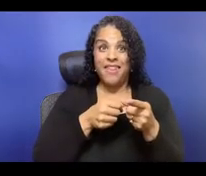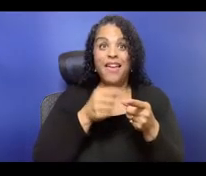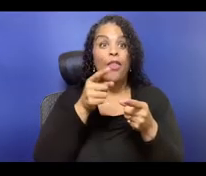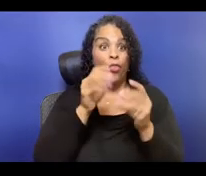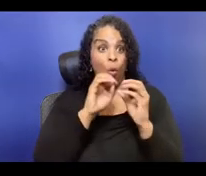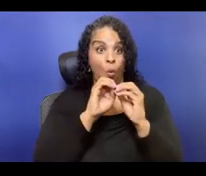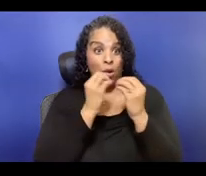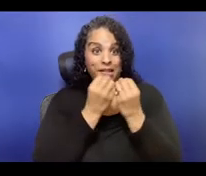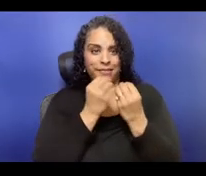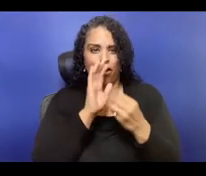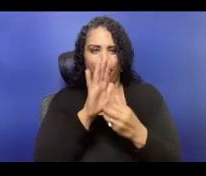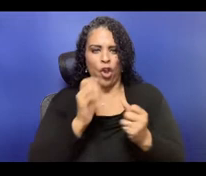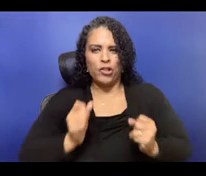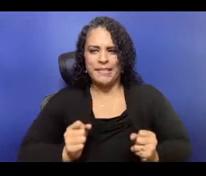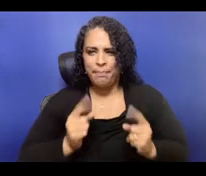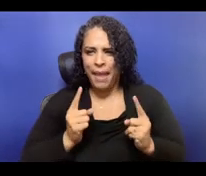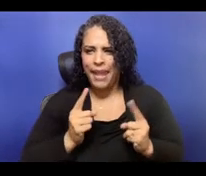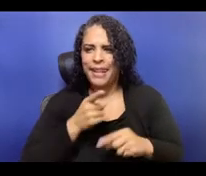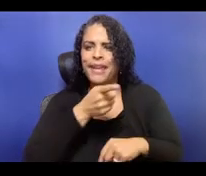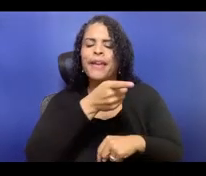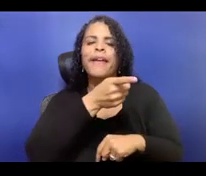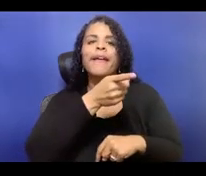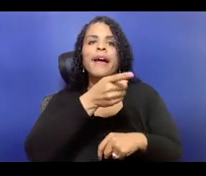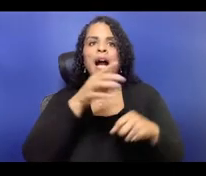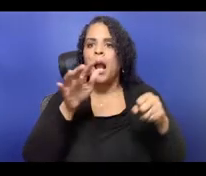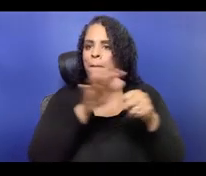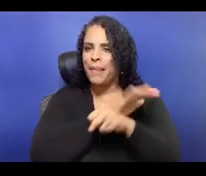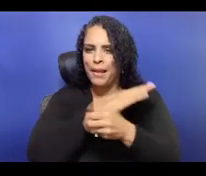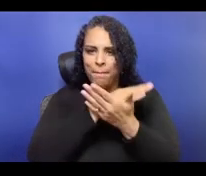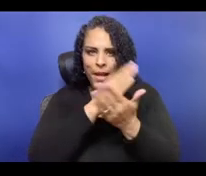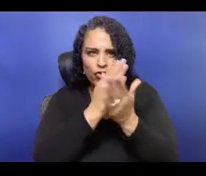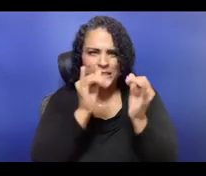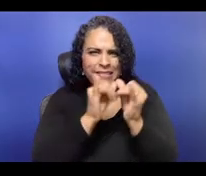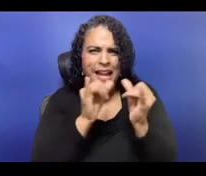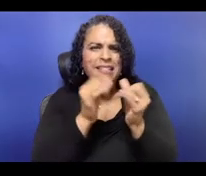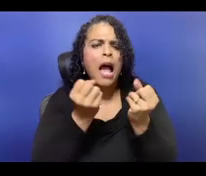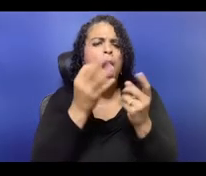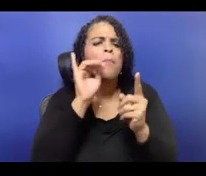which is somehow decreed down to to everyone below,